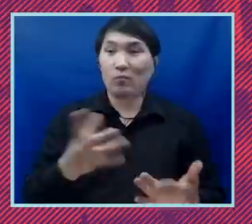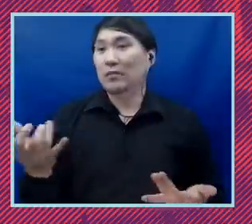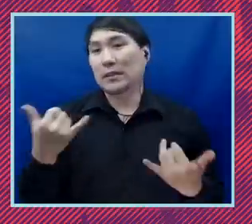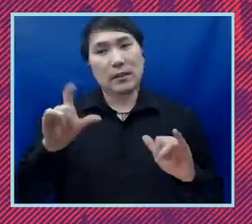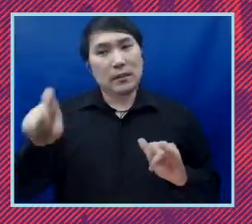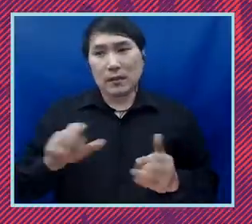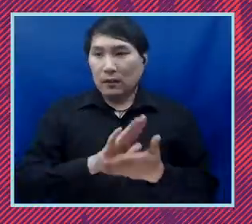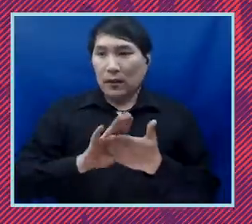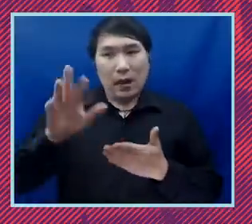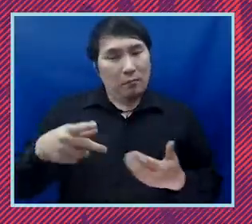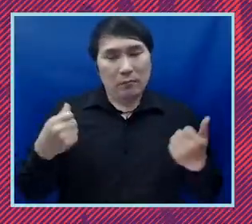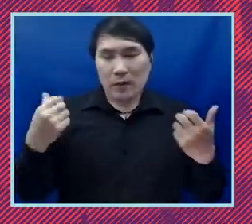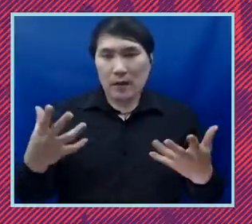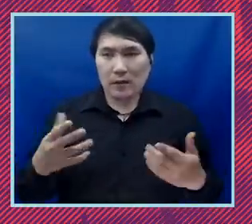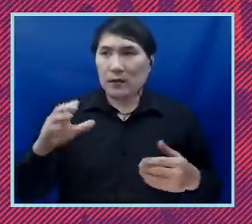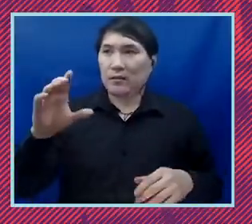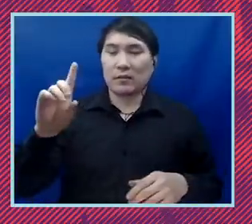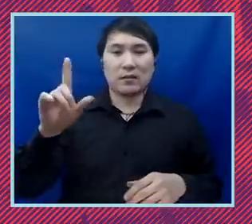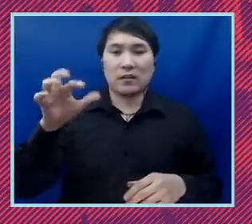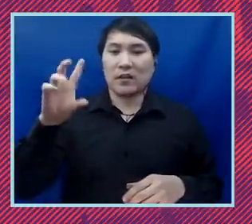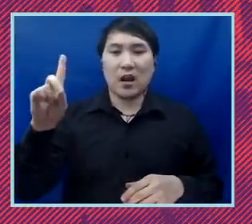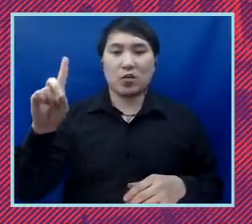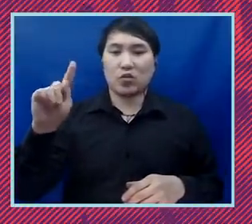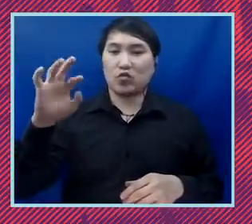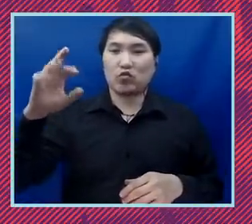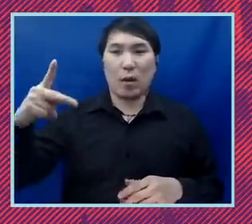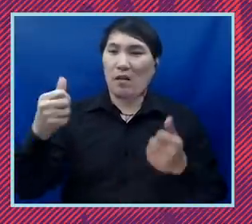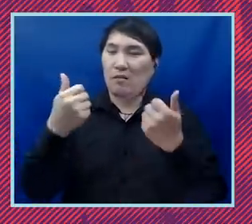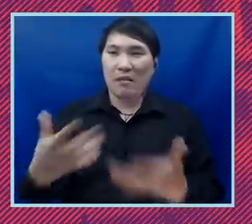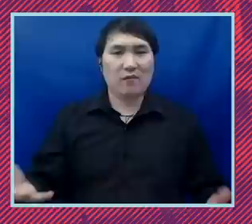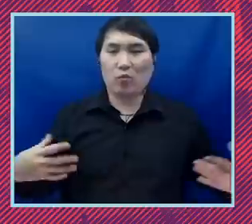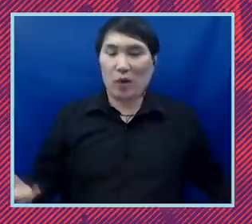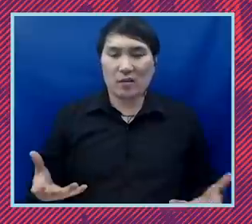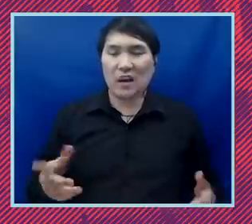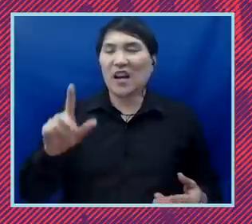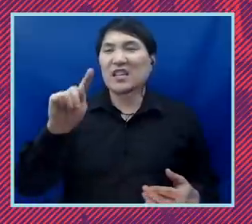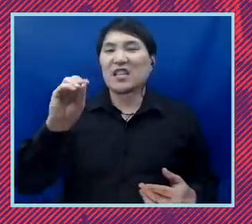Donald Trump and his administration have left a toxic waste dump behind in terms of civil